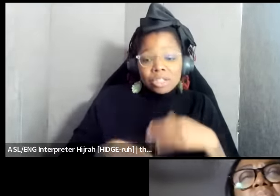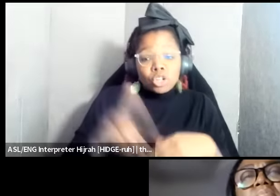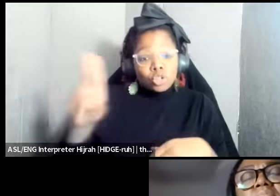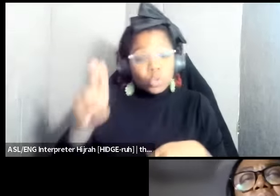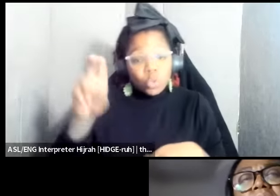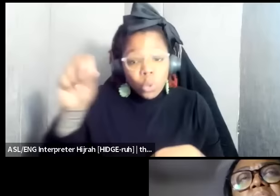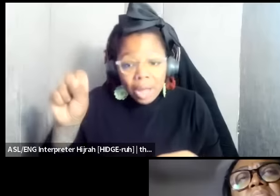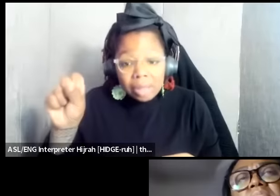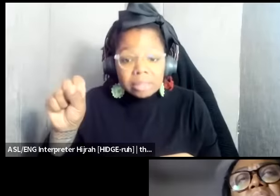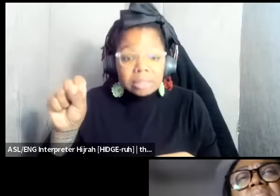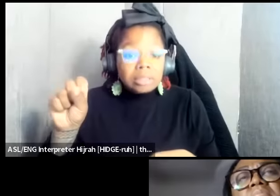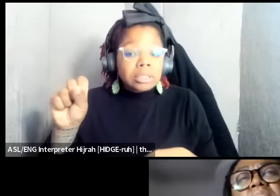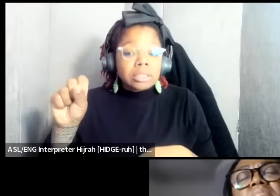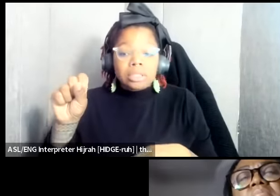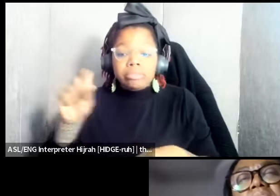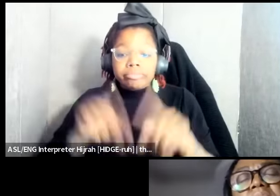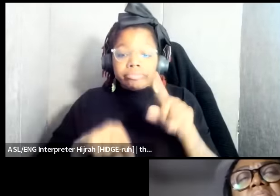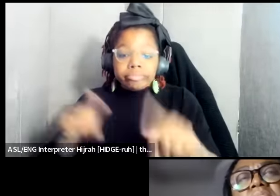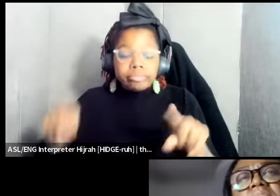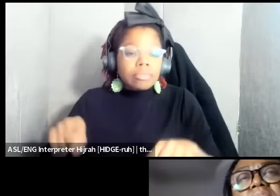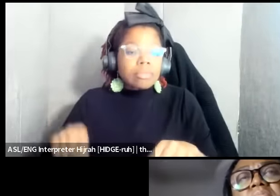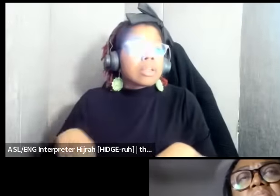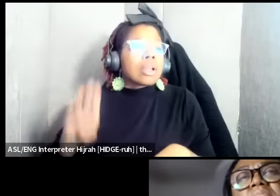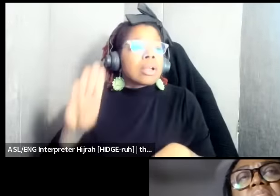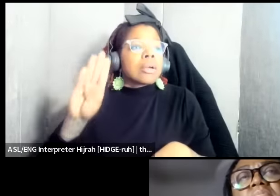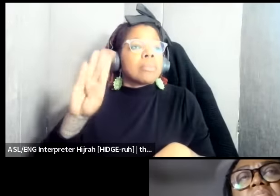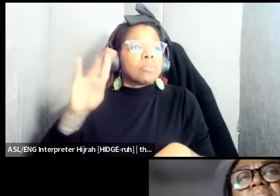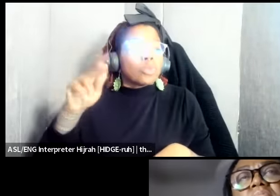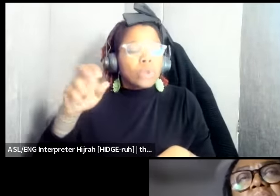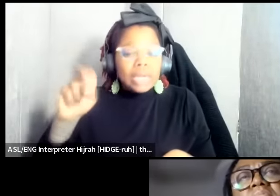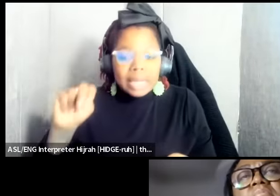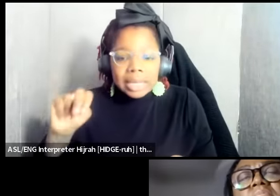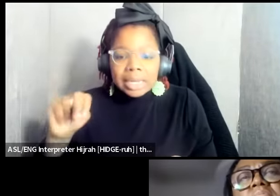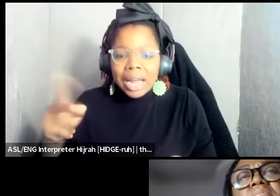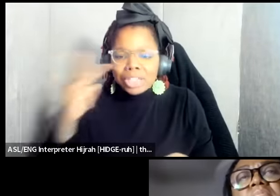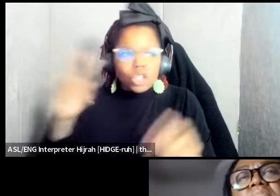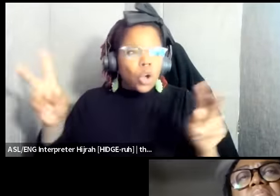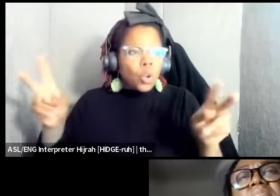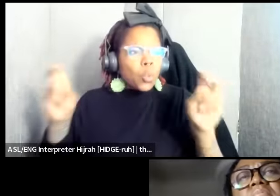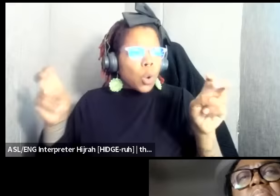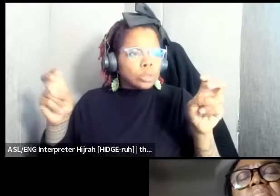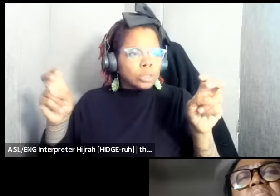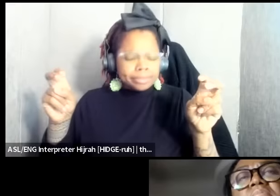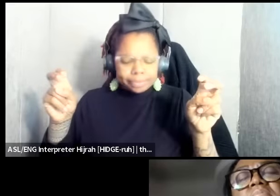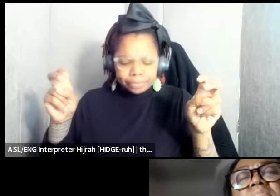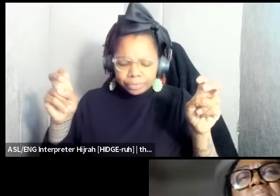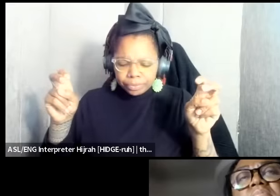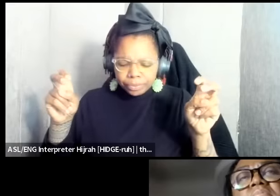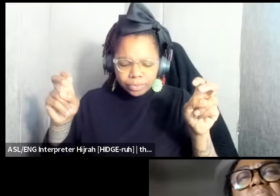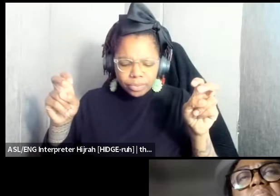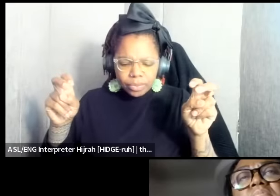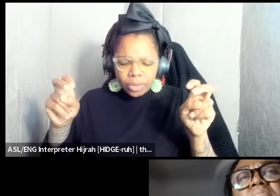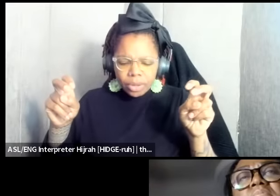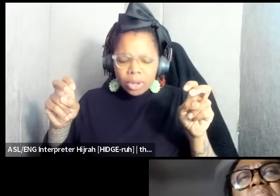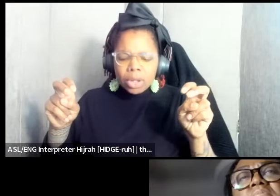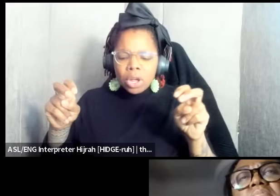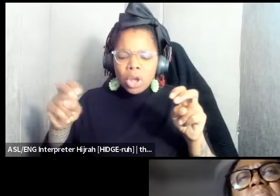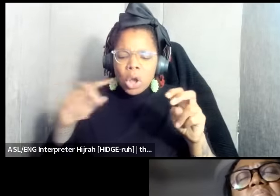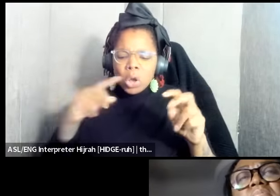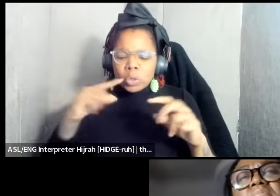the different you know Britain you know I saw a quote on Twitter that said colonization is not a